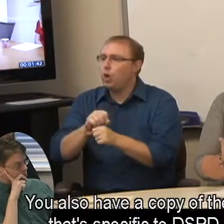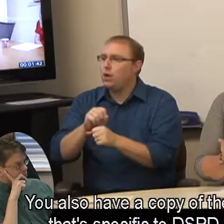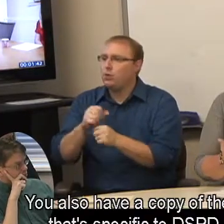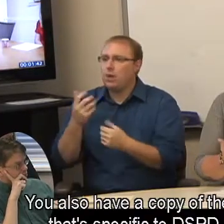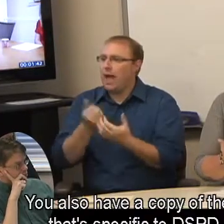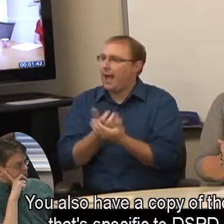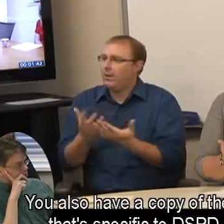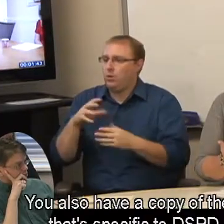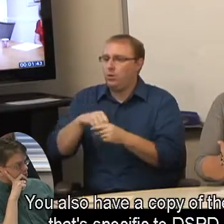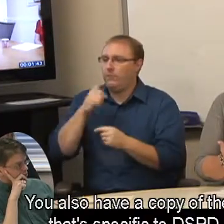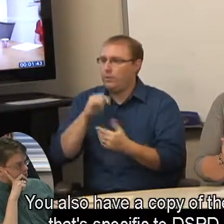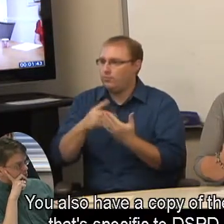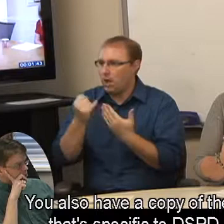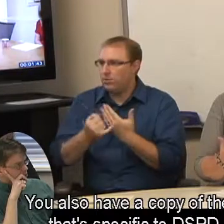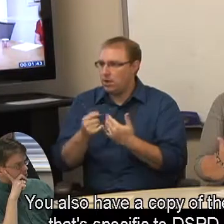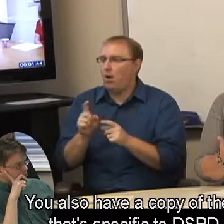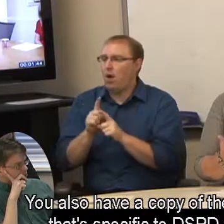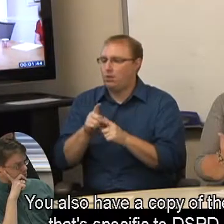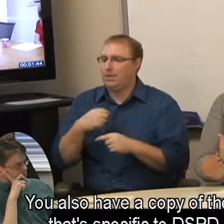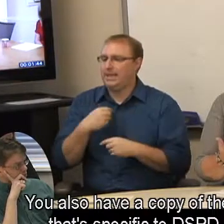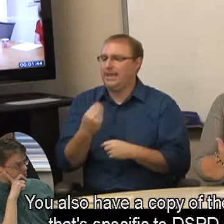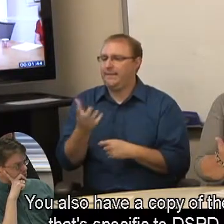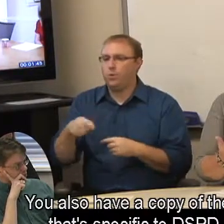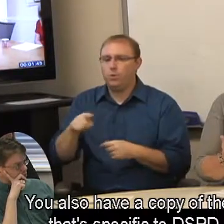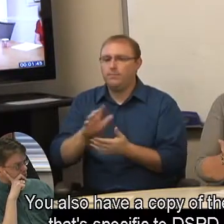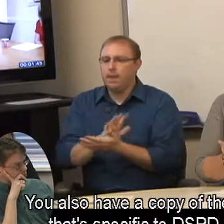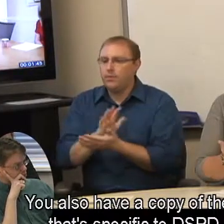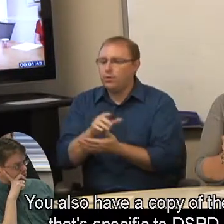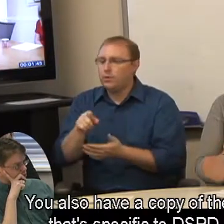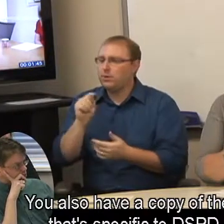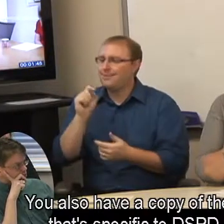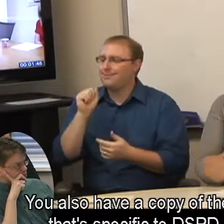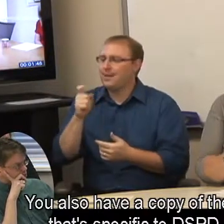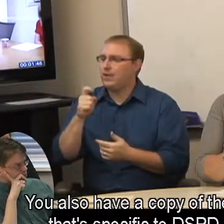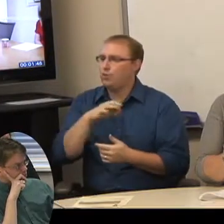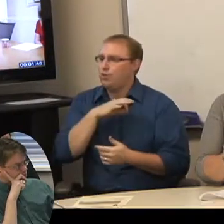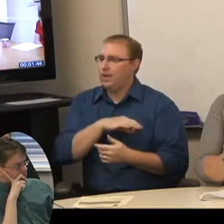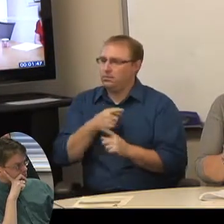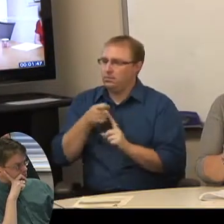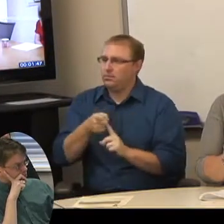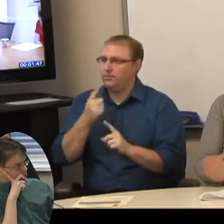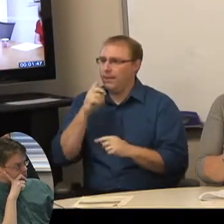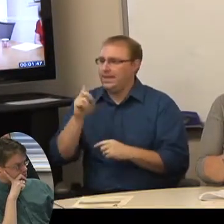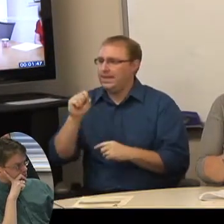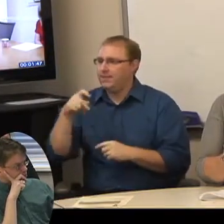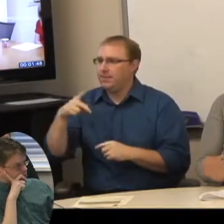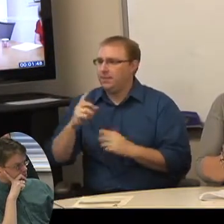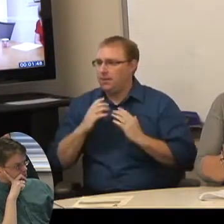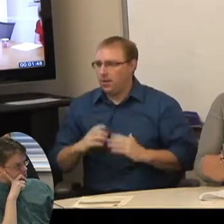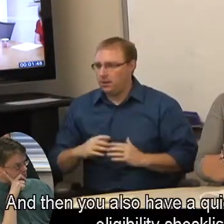You also have a copy of the tax credit that's specific to DSPD clients.